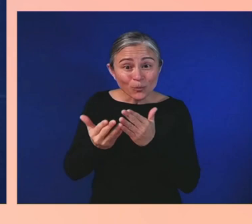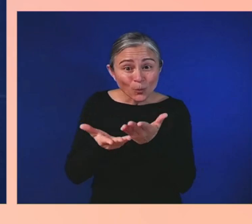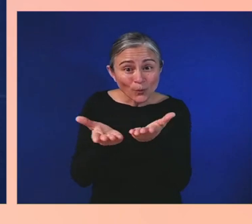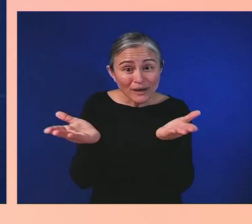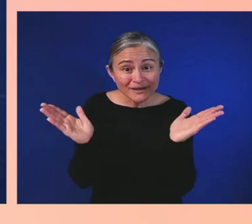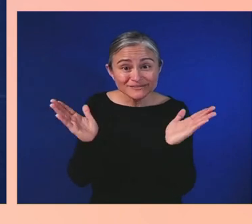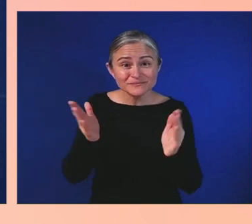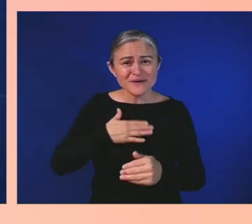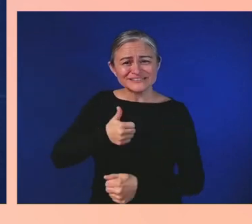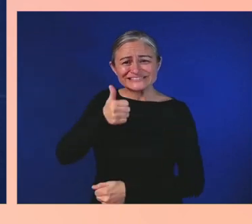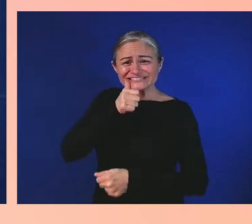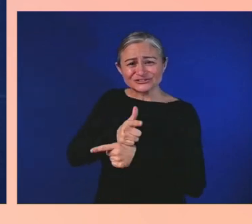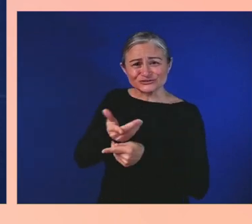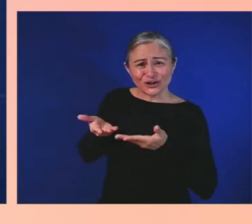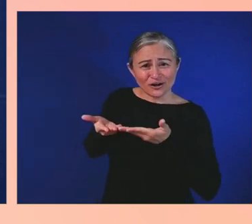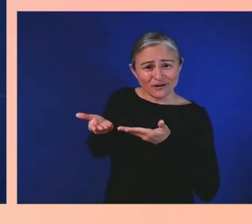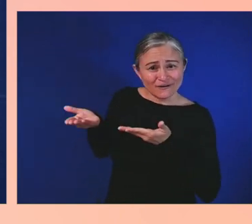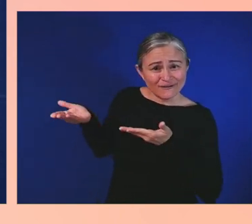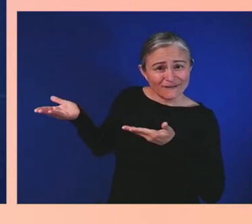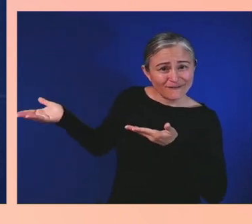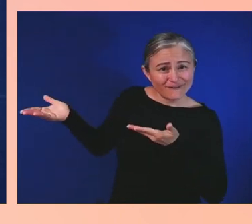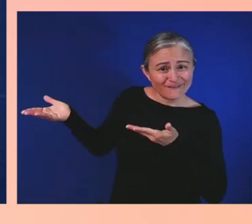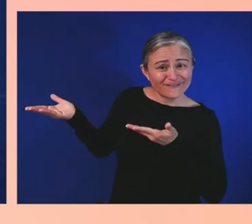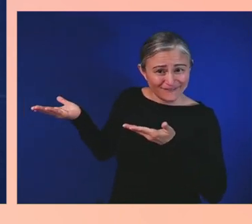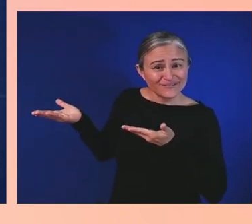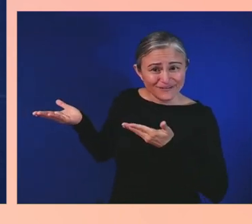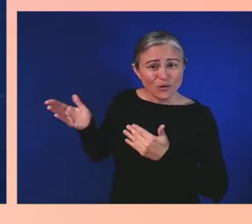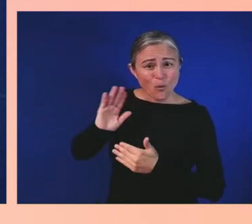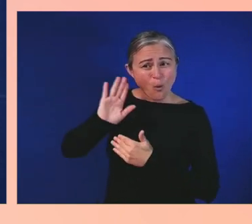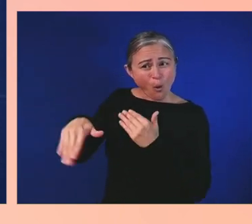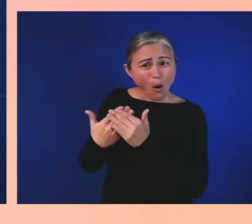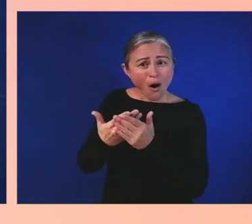all of you out in the virtual audience; it's special.